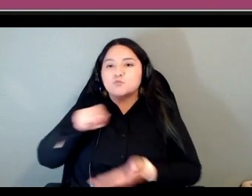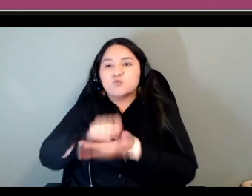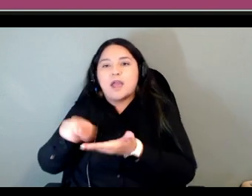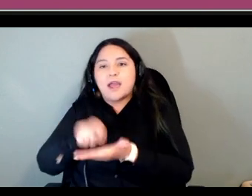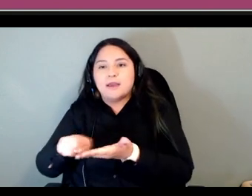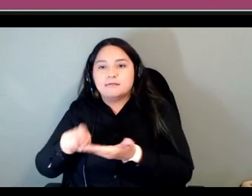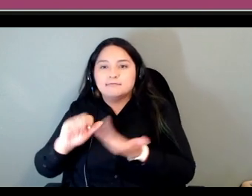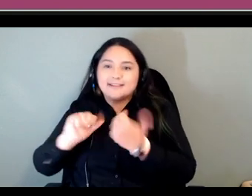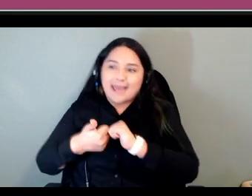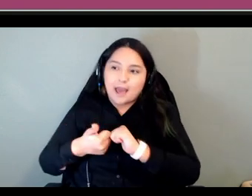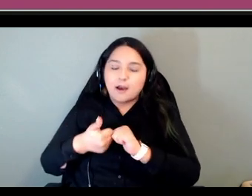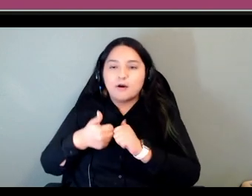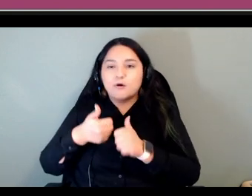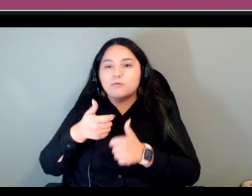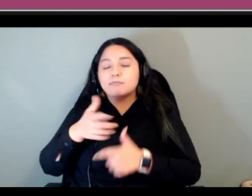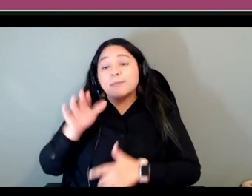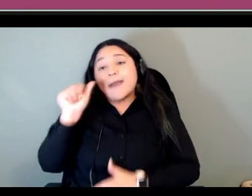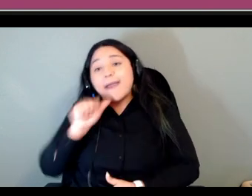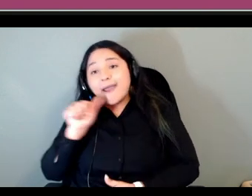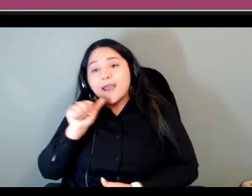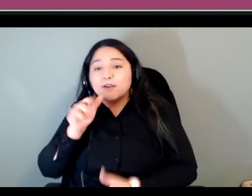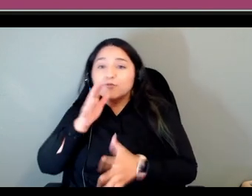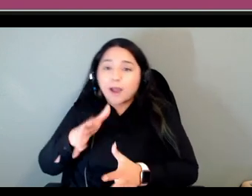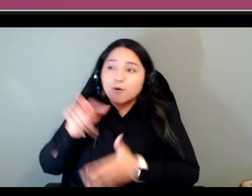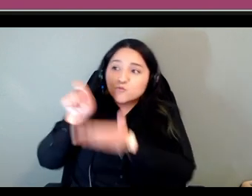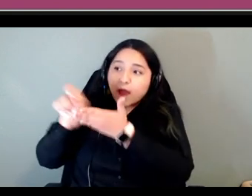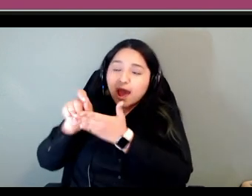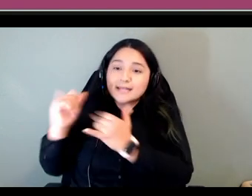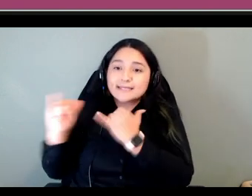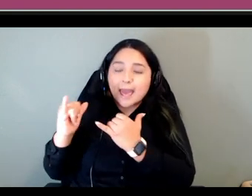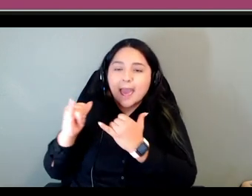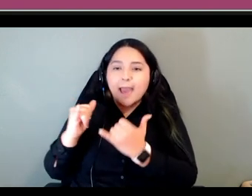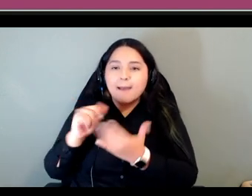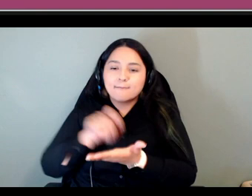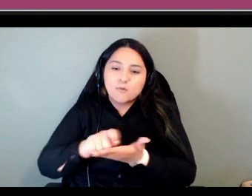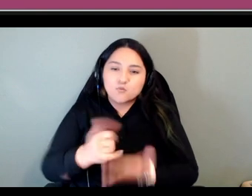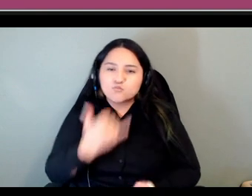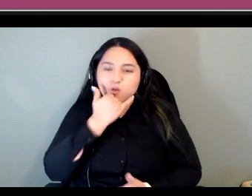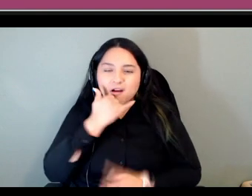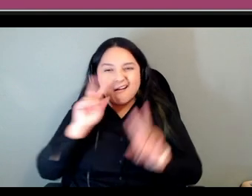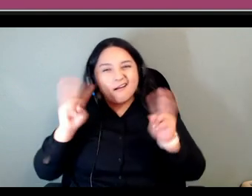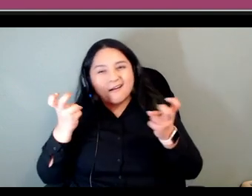it wrong in the course we wanted to be really careful we respected the fact that there are